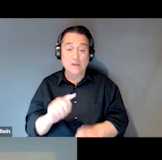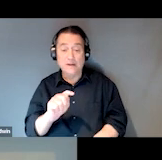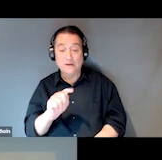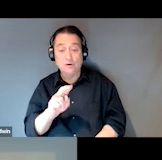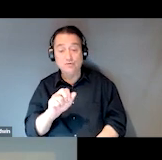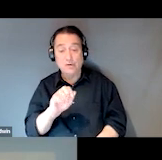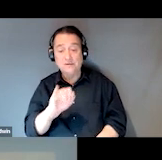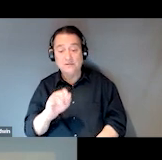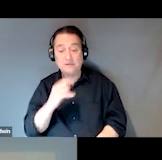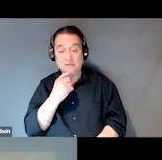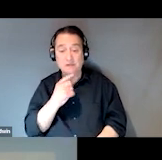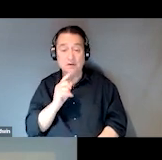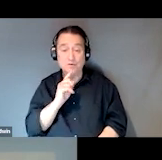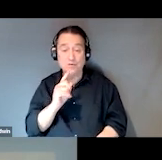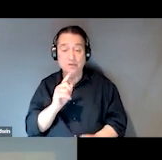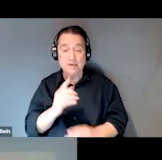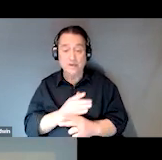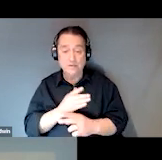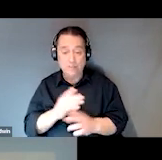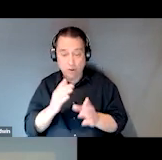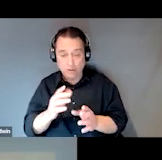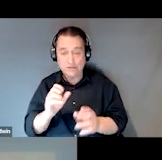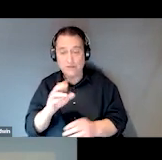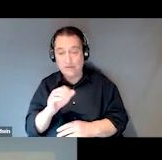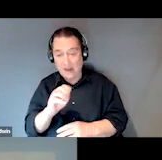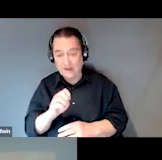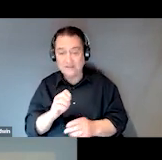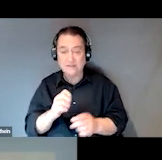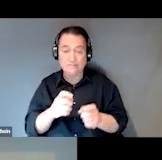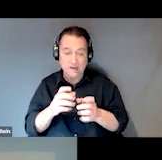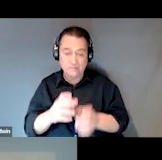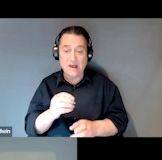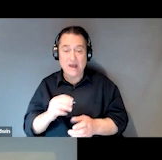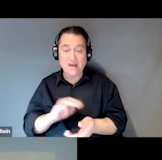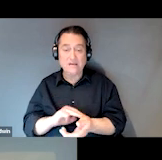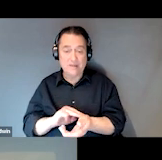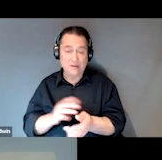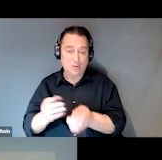it's really that partnership of case management and the medical providers to really make this work.